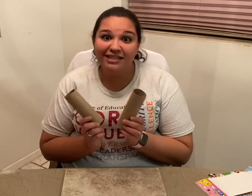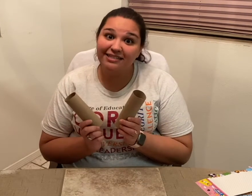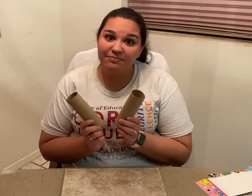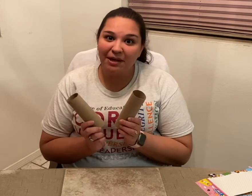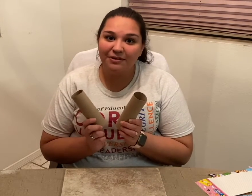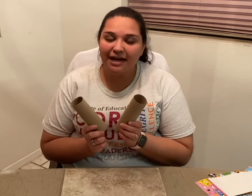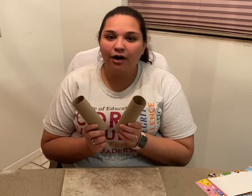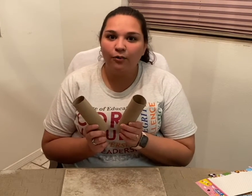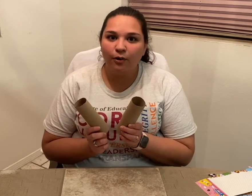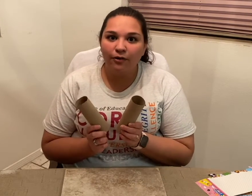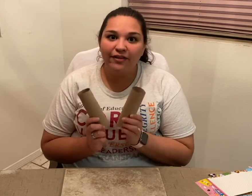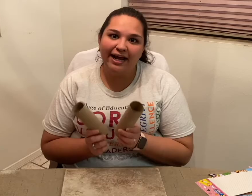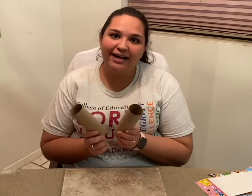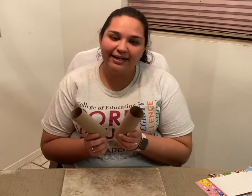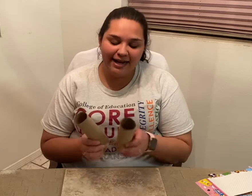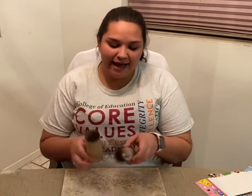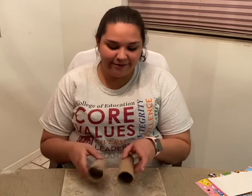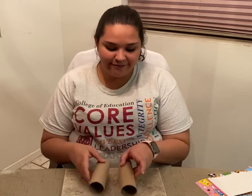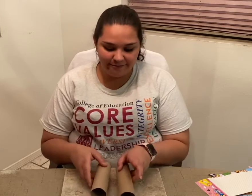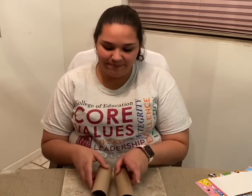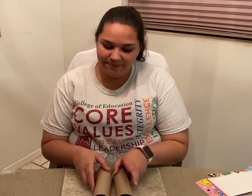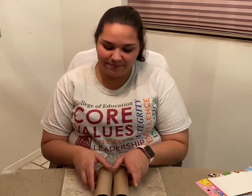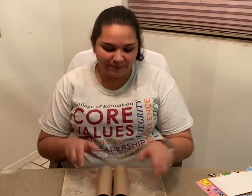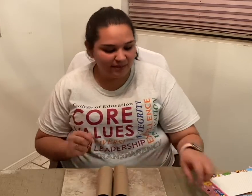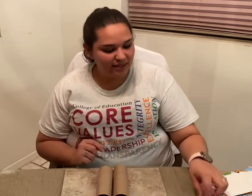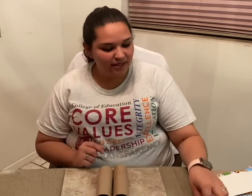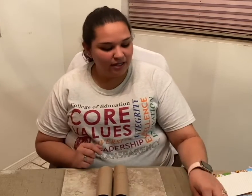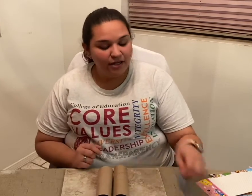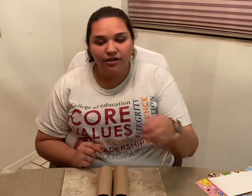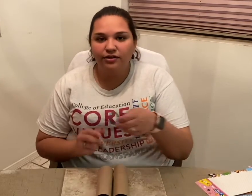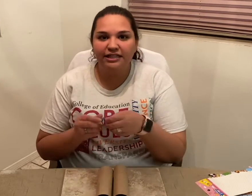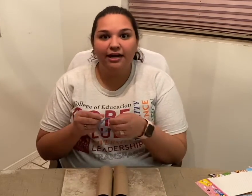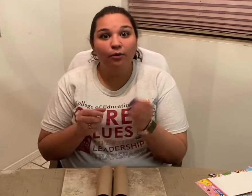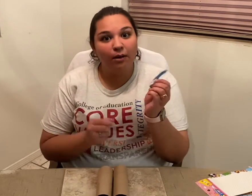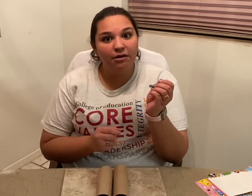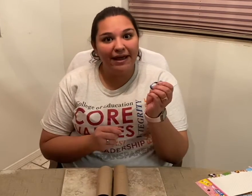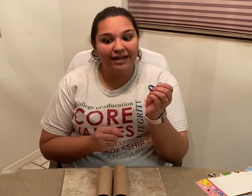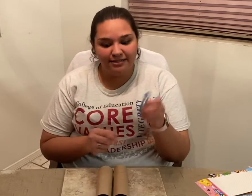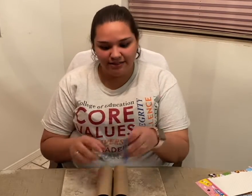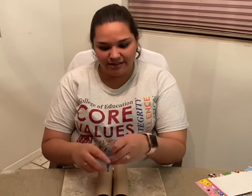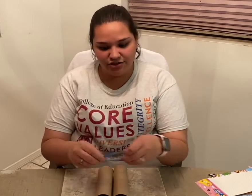is a paper towel roll that I cut in half. You'll need a rubber band to stretch